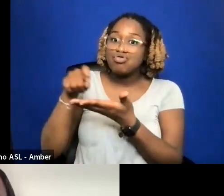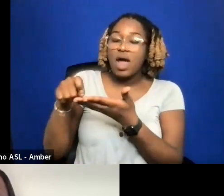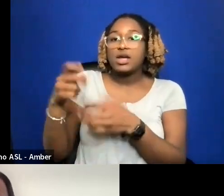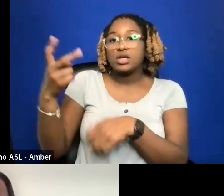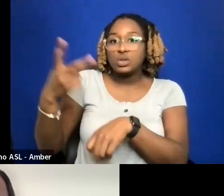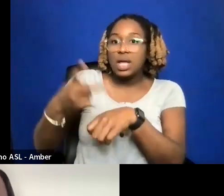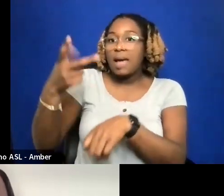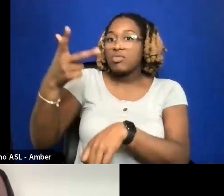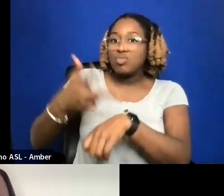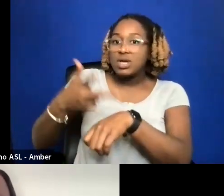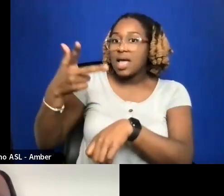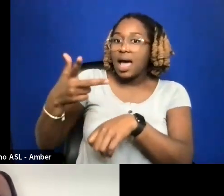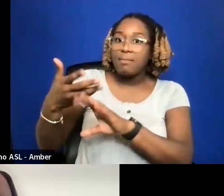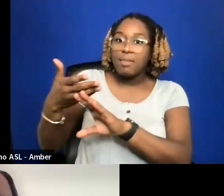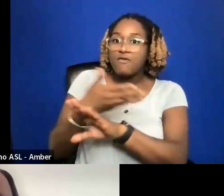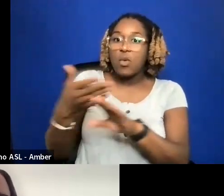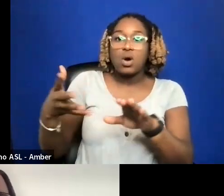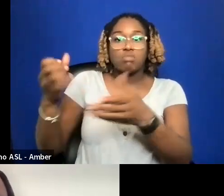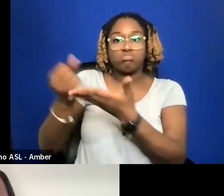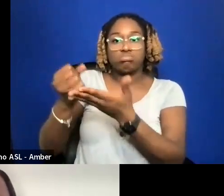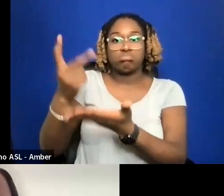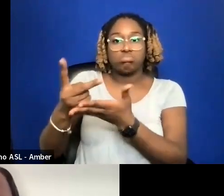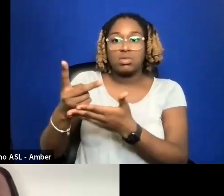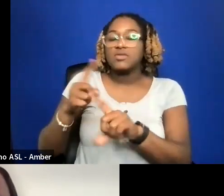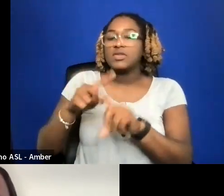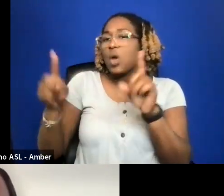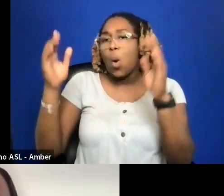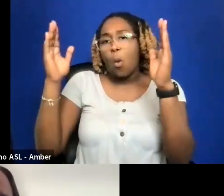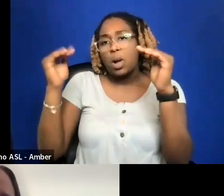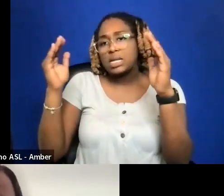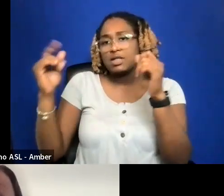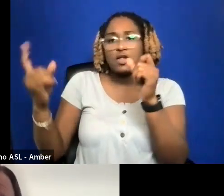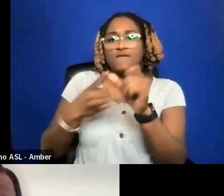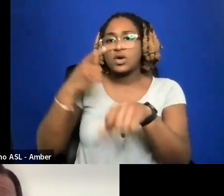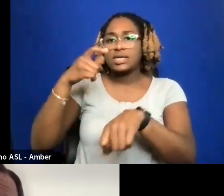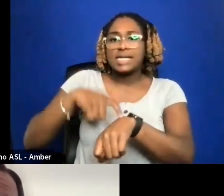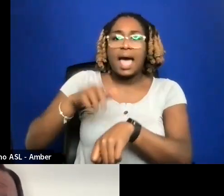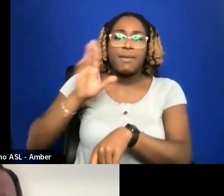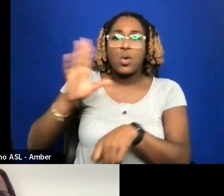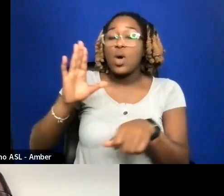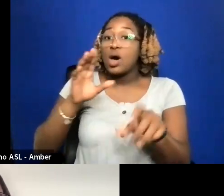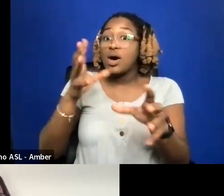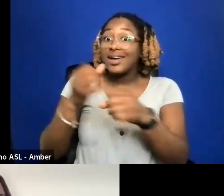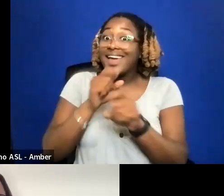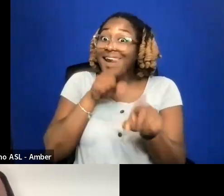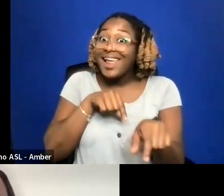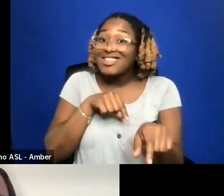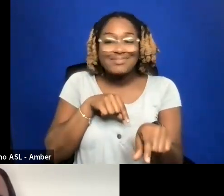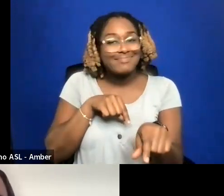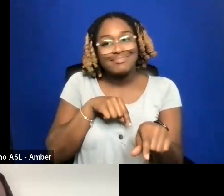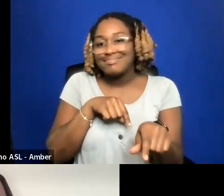DON'T ALWAYS EXPECT THAT THE FIRST TIME YOU ARE GOING TO GET AN ANSWER IF YOU THINK IT'S THE RIGHT